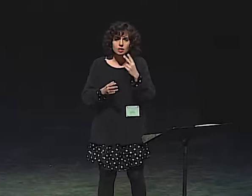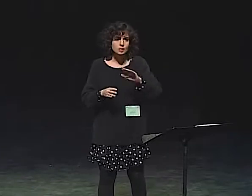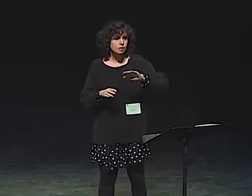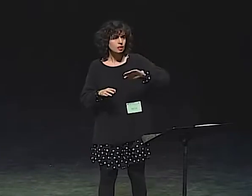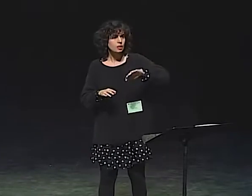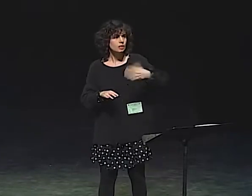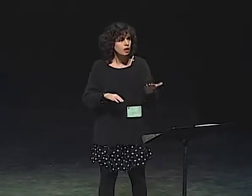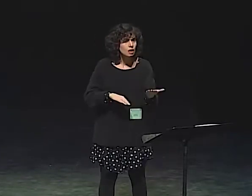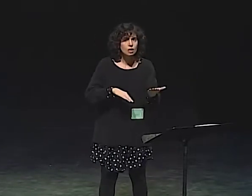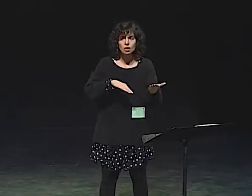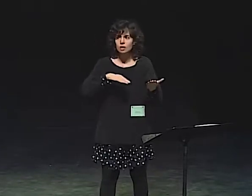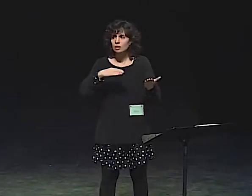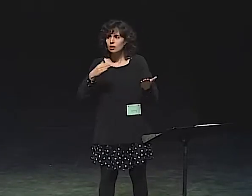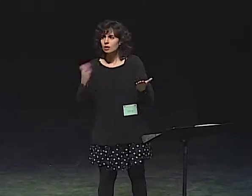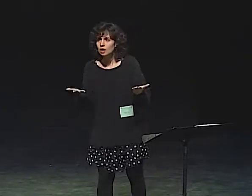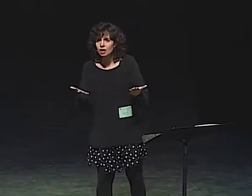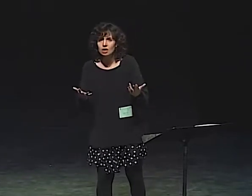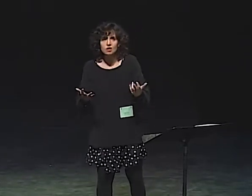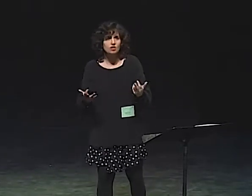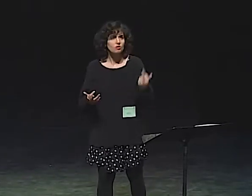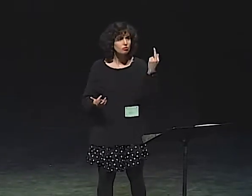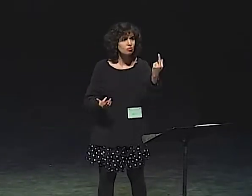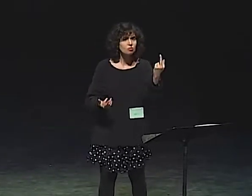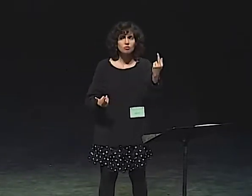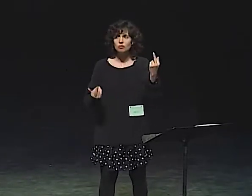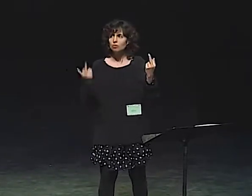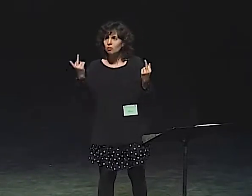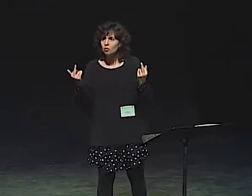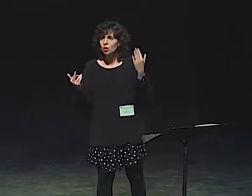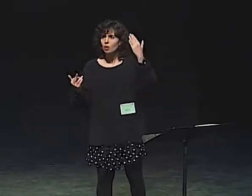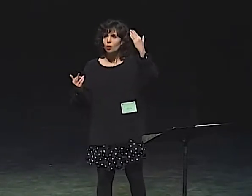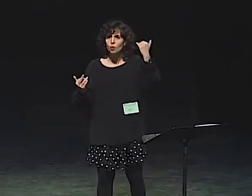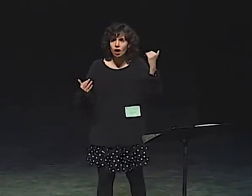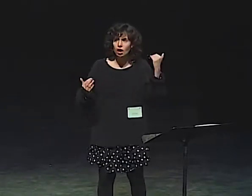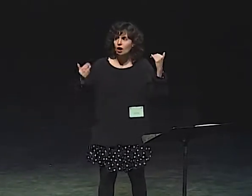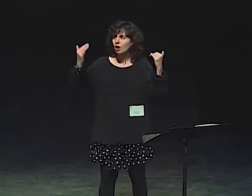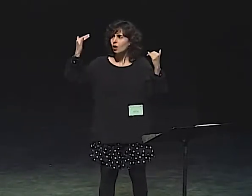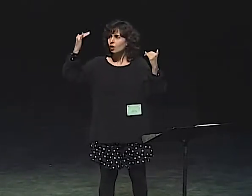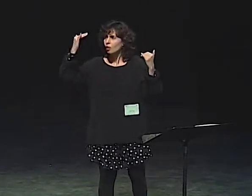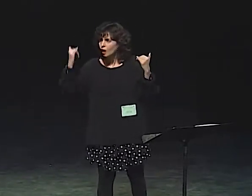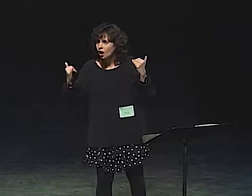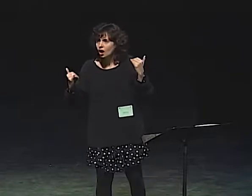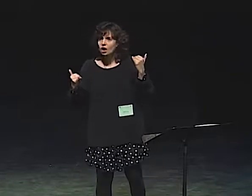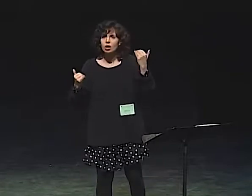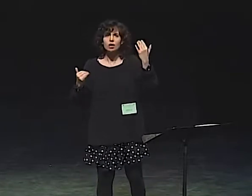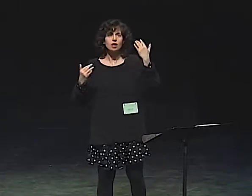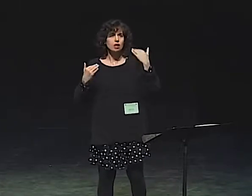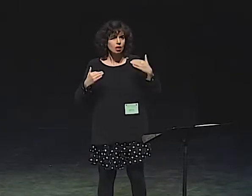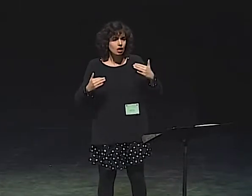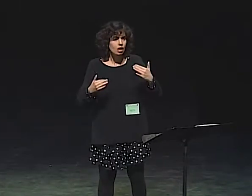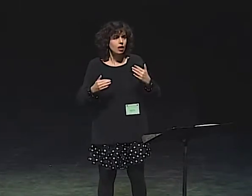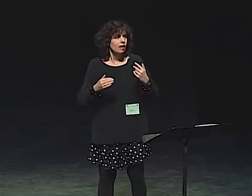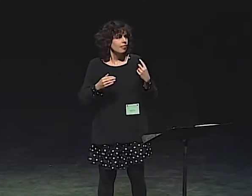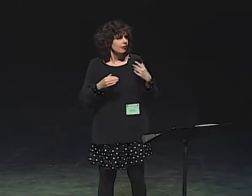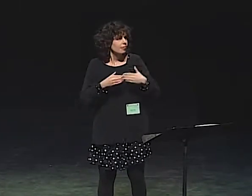AND THEN YOU SEE REPEATED MOVEMENTS OVER AND OVER AGAIN. DEAF, DEAF.